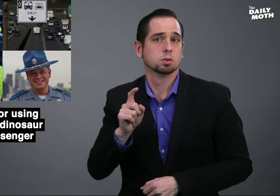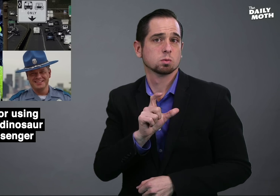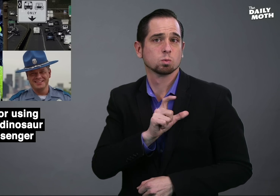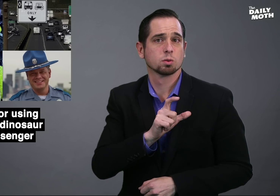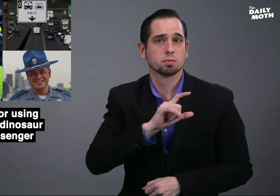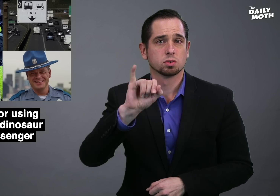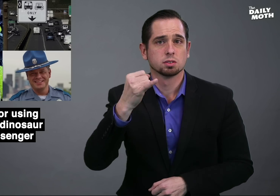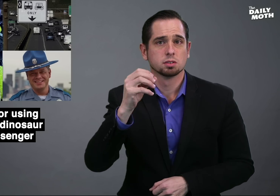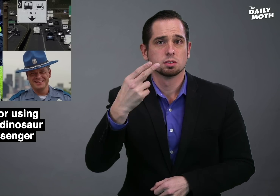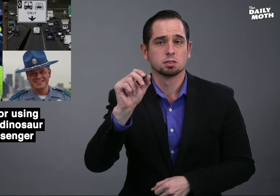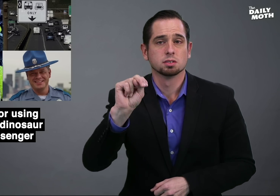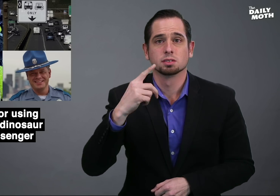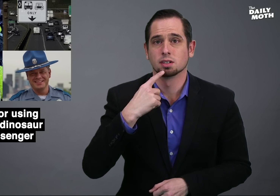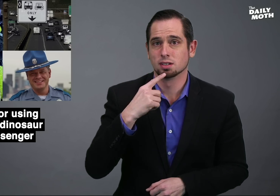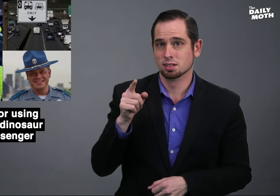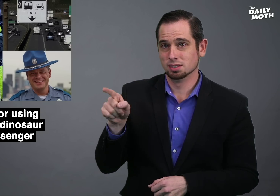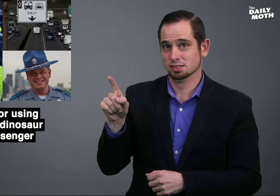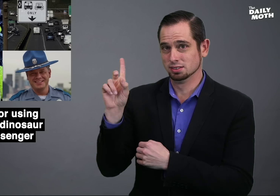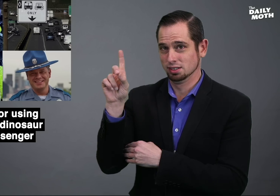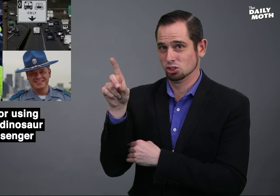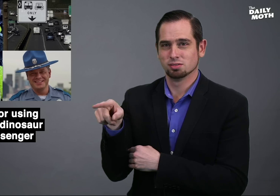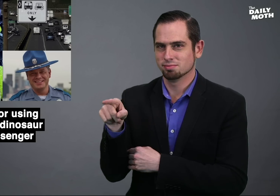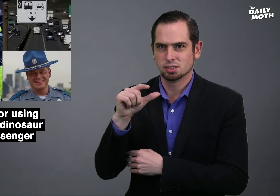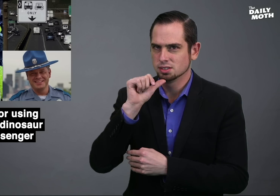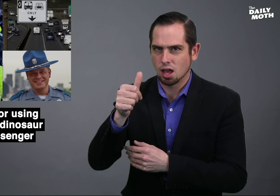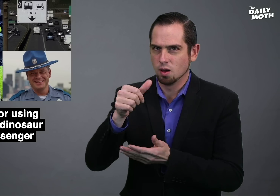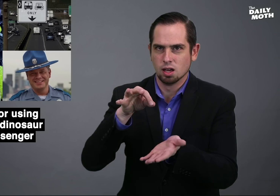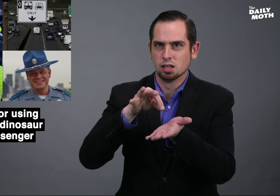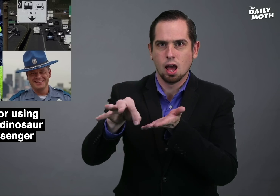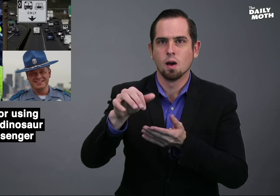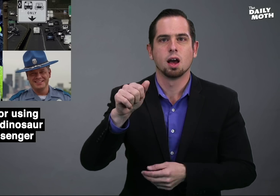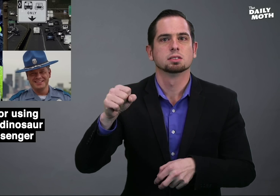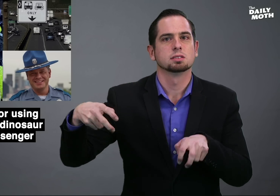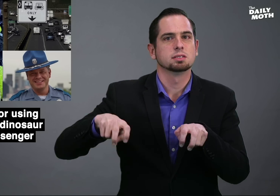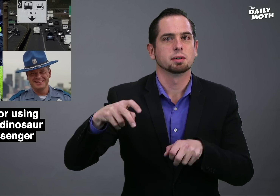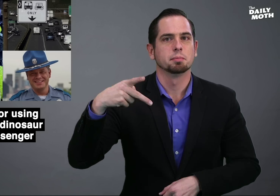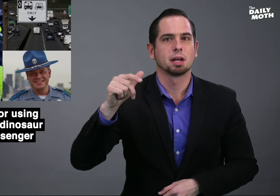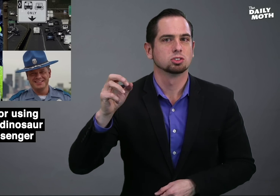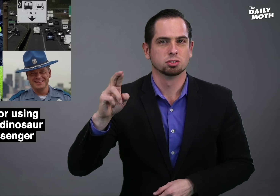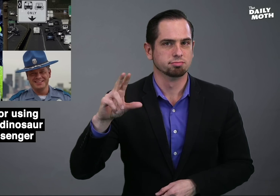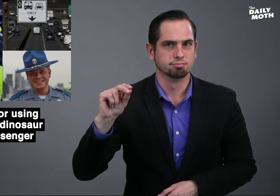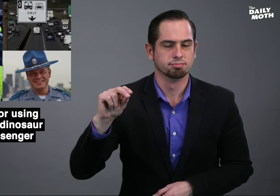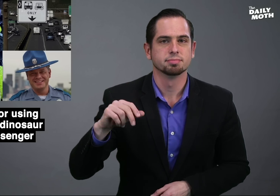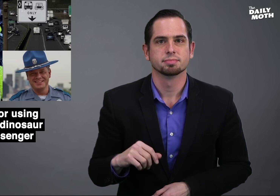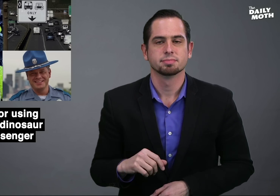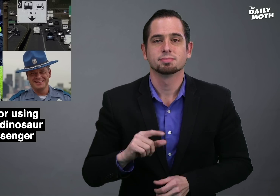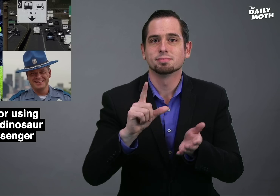Trooper Johnson said the dinosaur does not count as a passenger.